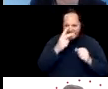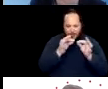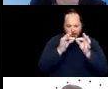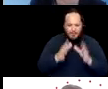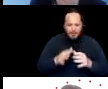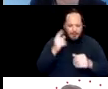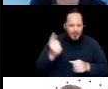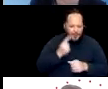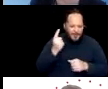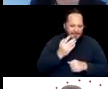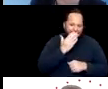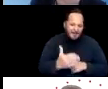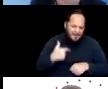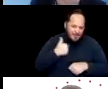Thanks we appreciate that. Next.